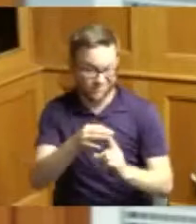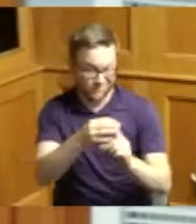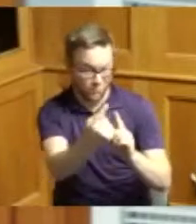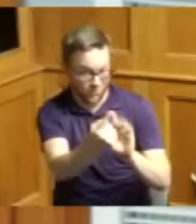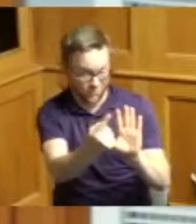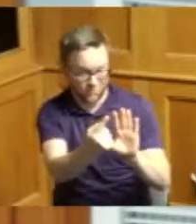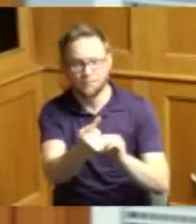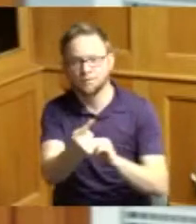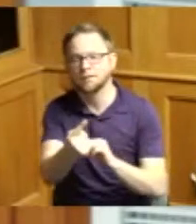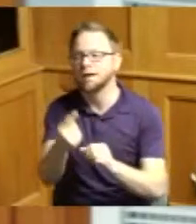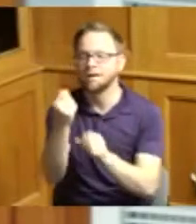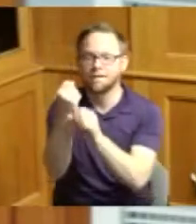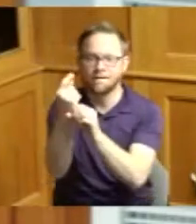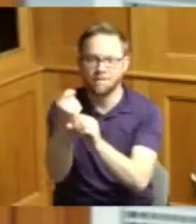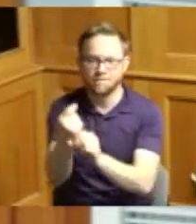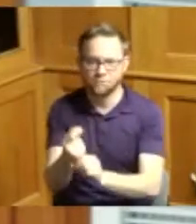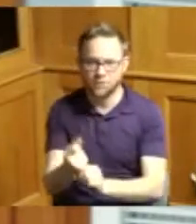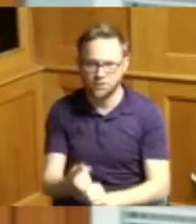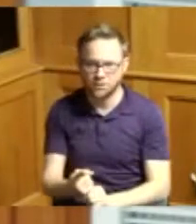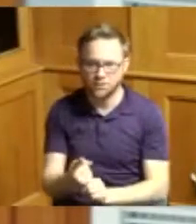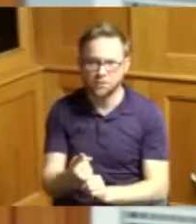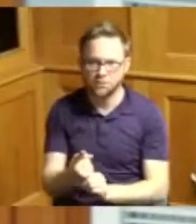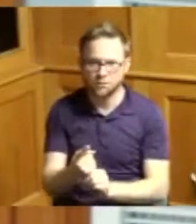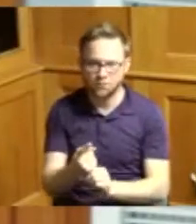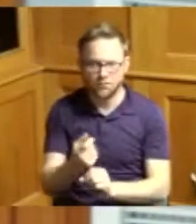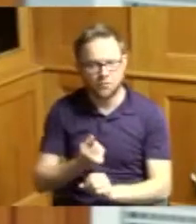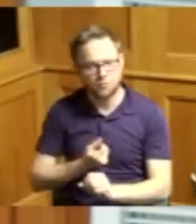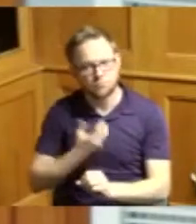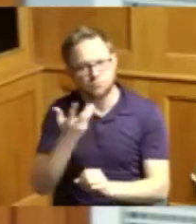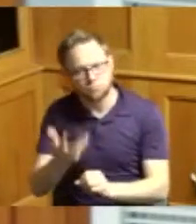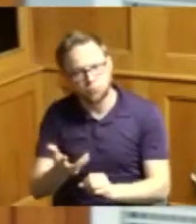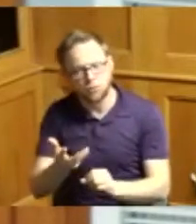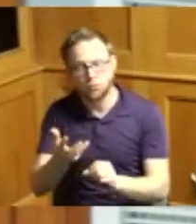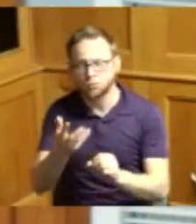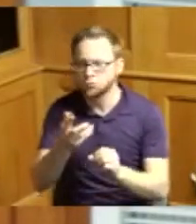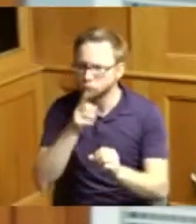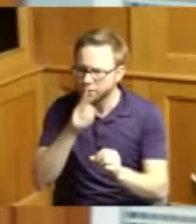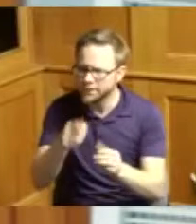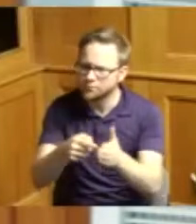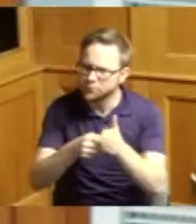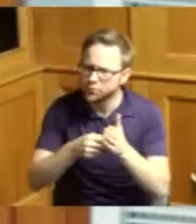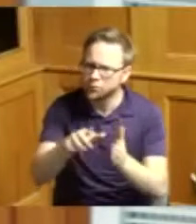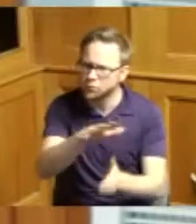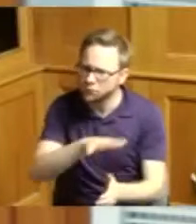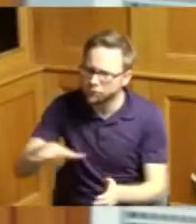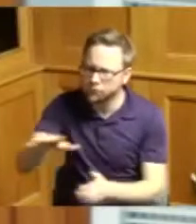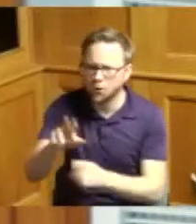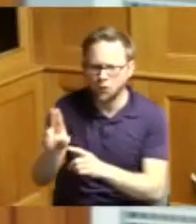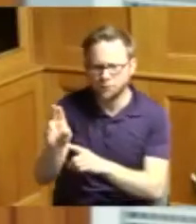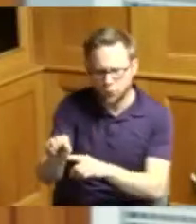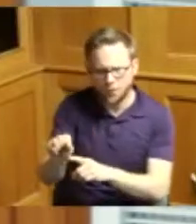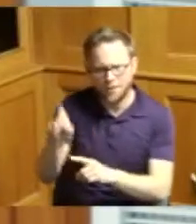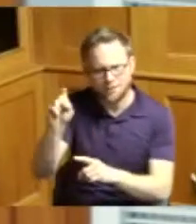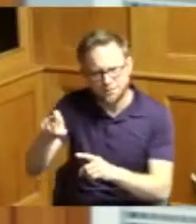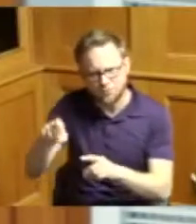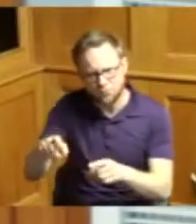annually expressed the requirement that our entire country takes the time to study black